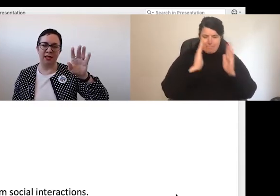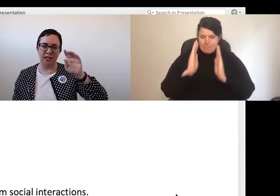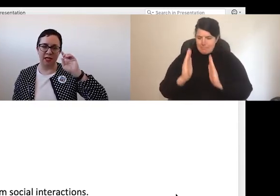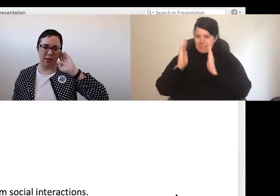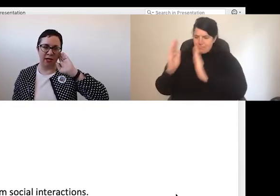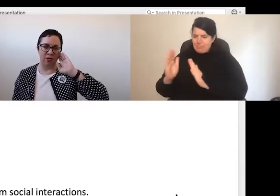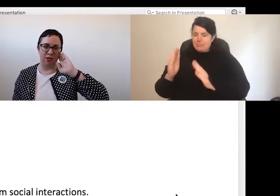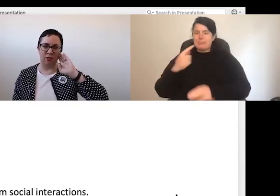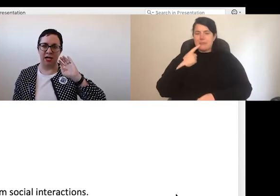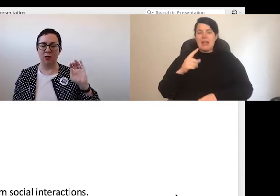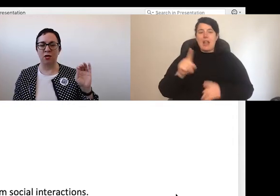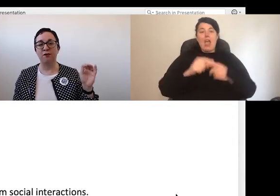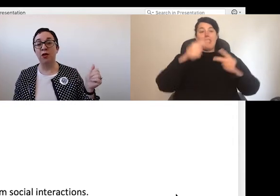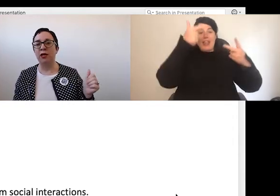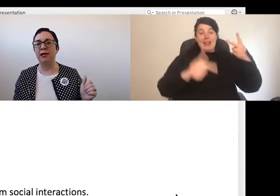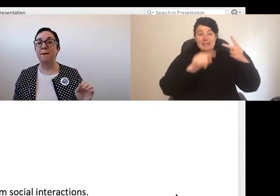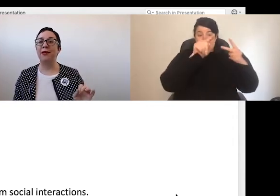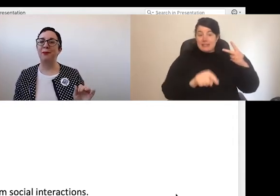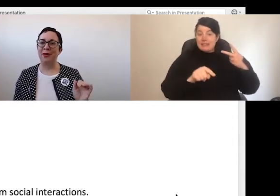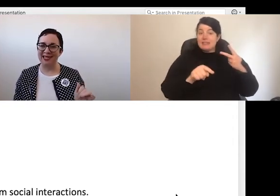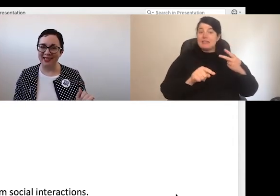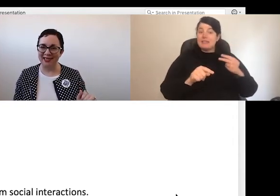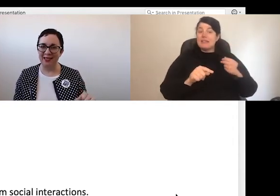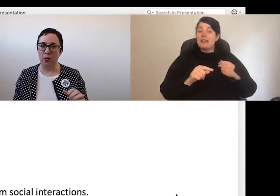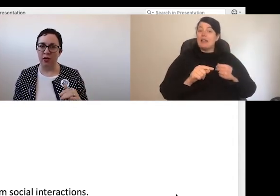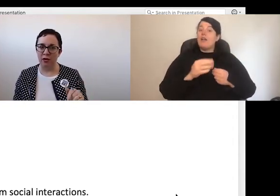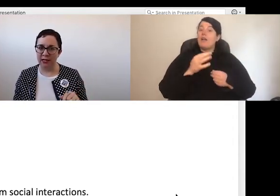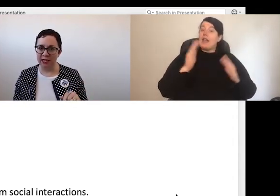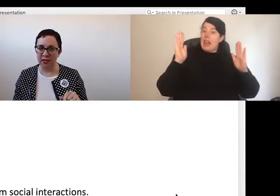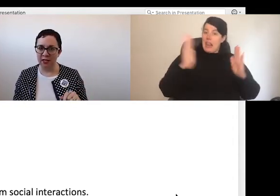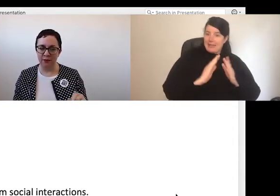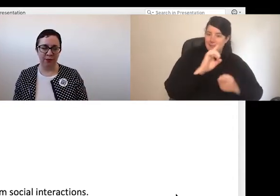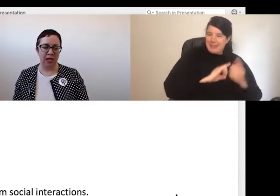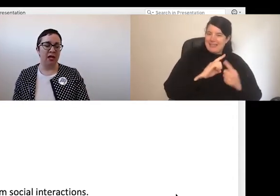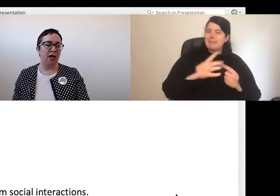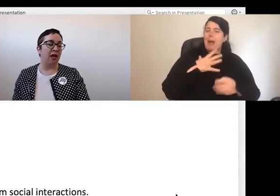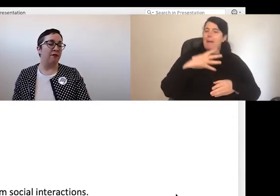the list currently on screen. So fewer but better workload meetings. Fewer mandatory meetings.